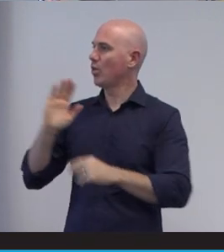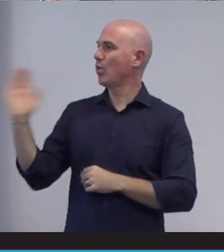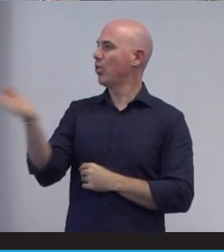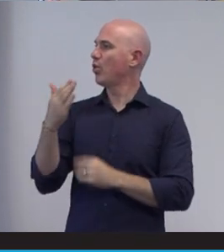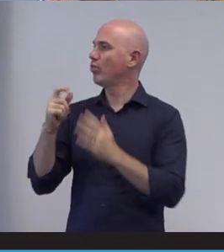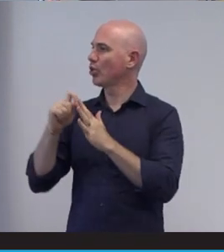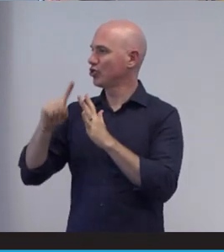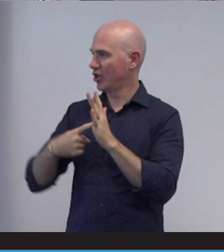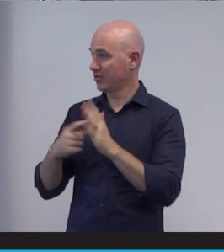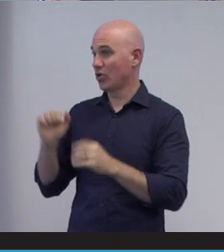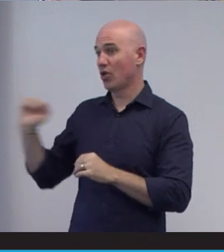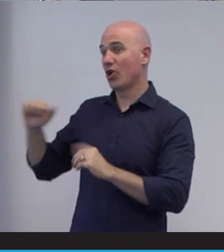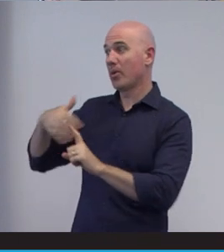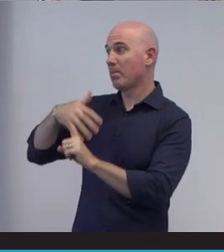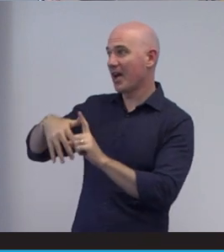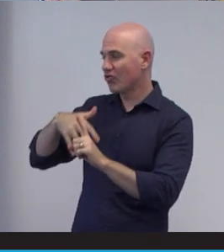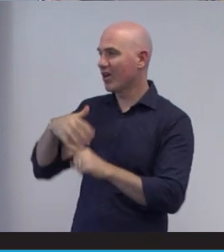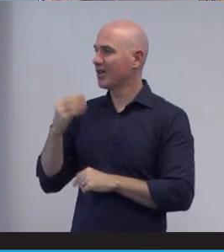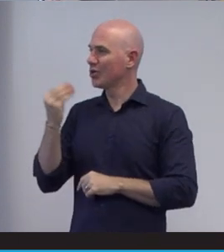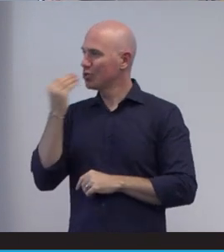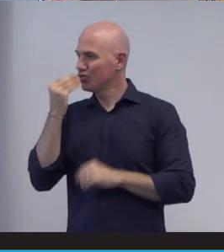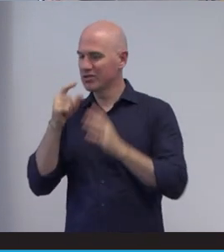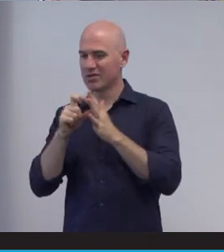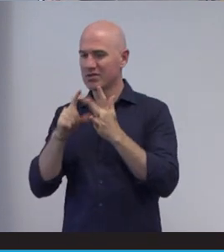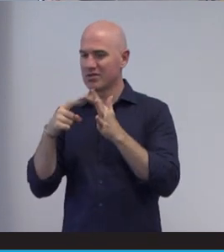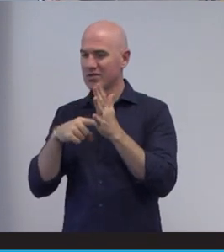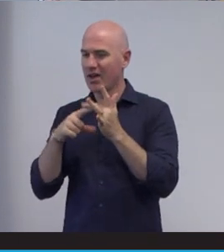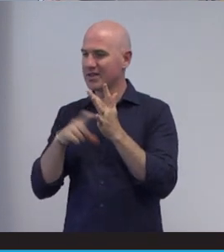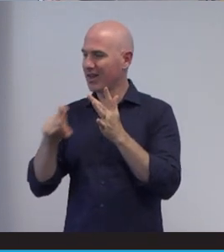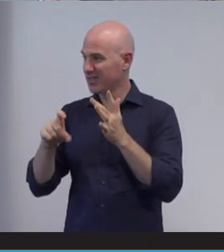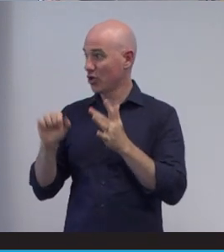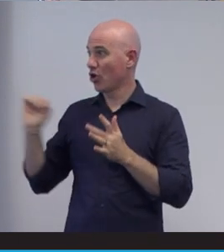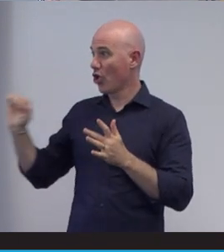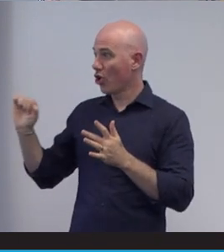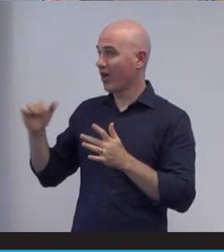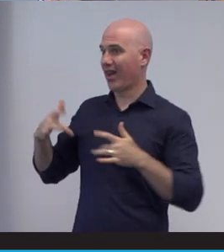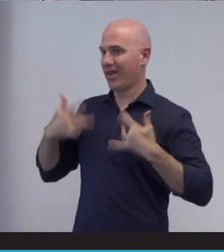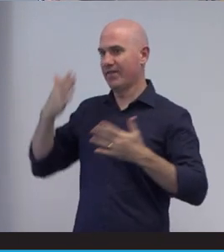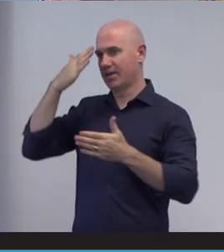Mandy's background is in nutrition and dietetics and her lived experience of disability have seen